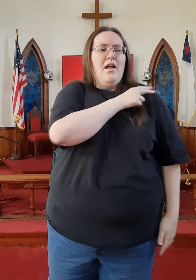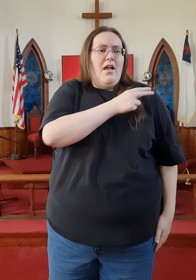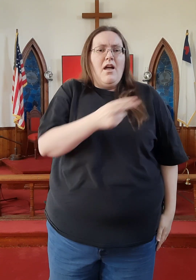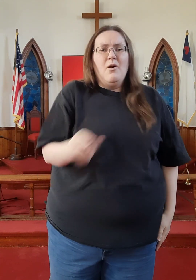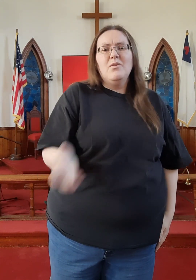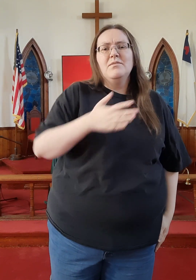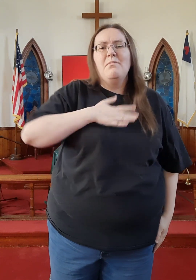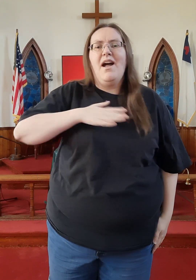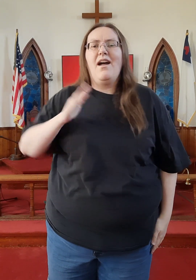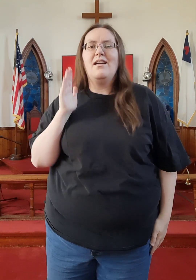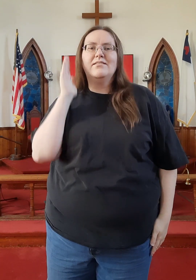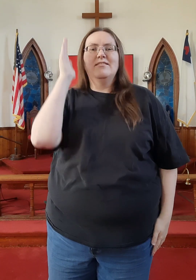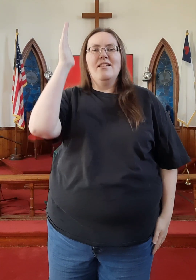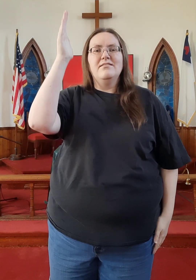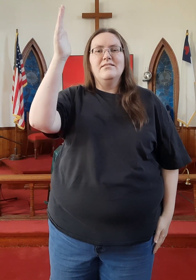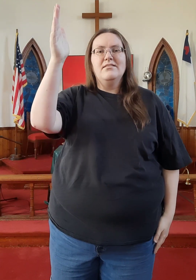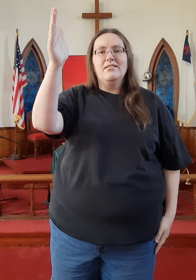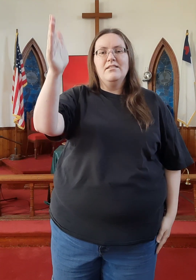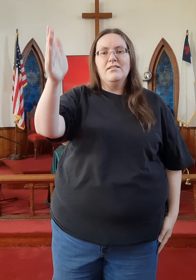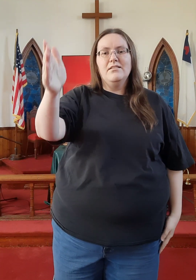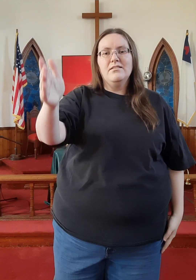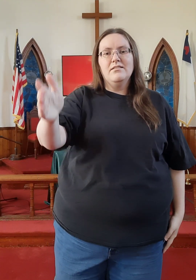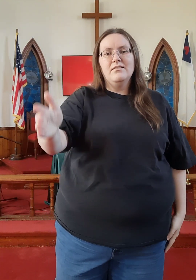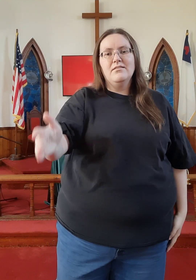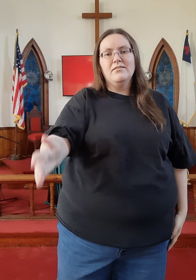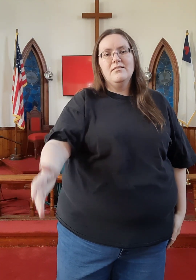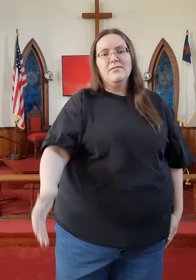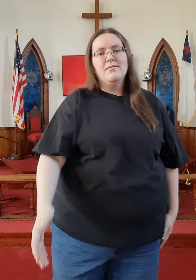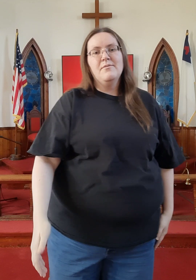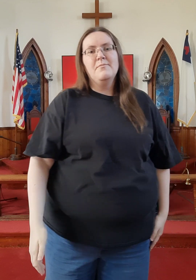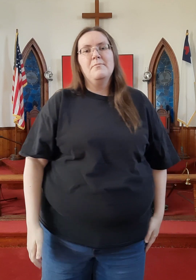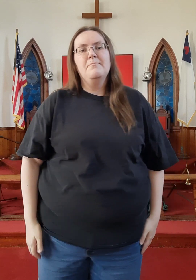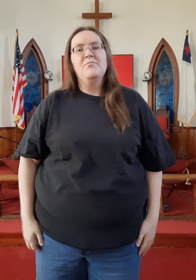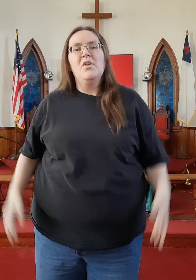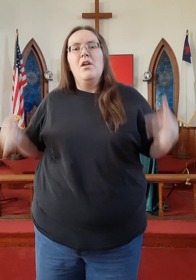Hell was my destiny